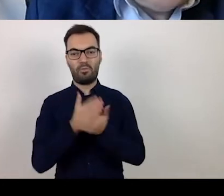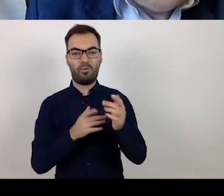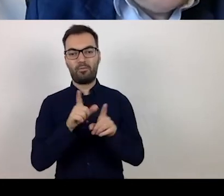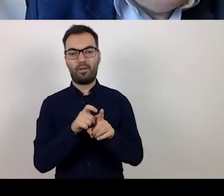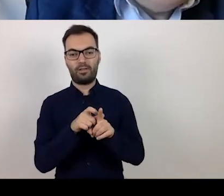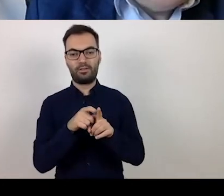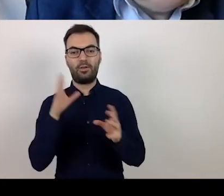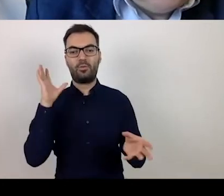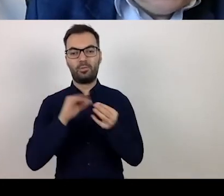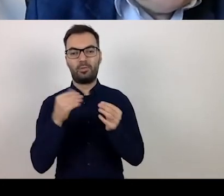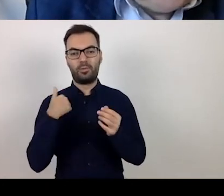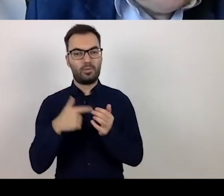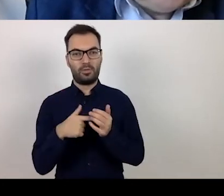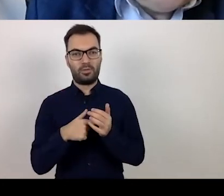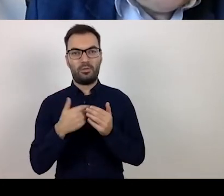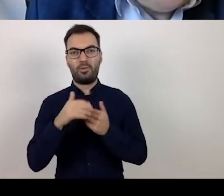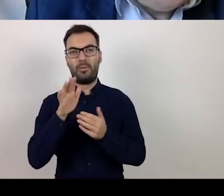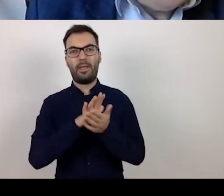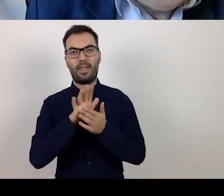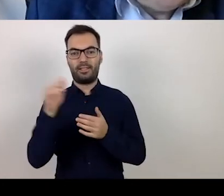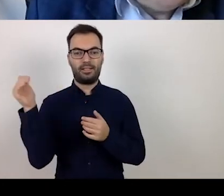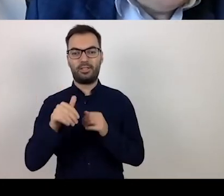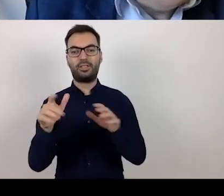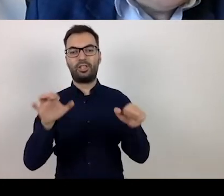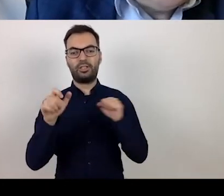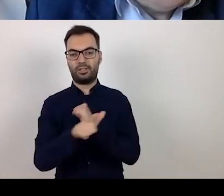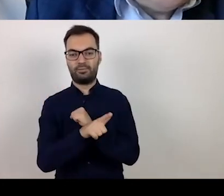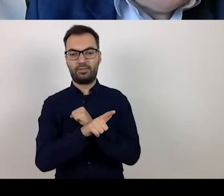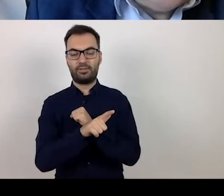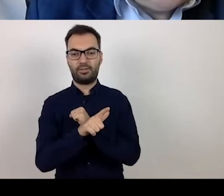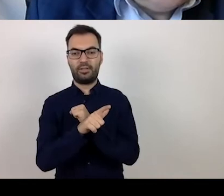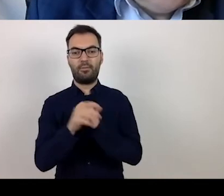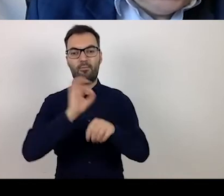in total there were over 15,670 ongoing projects.